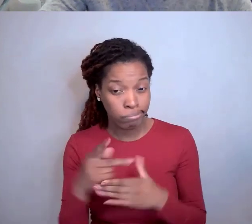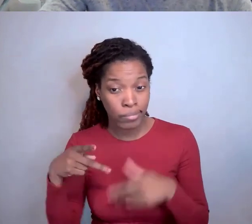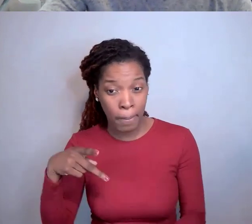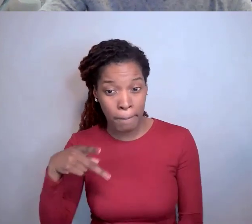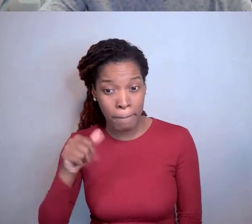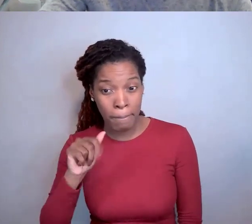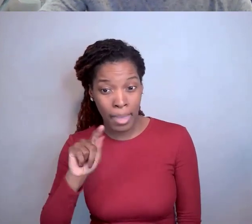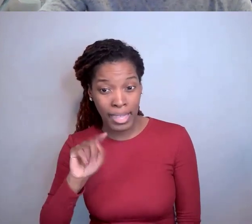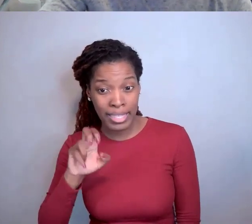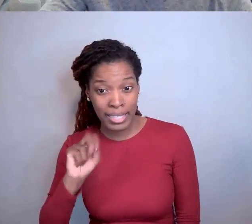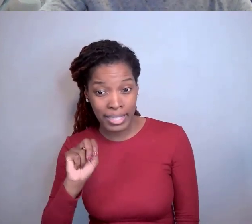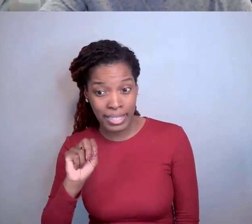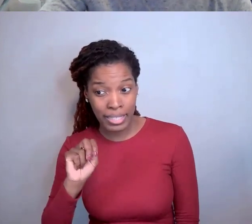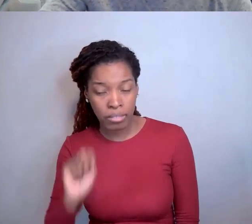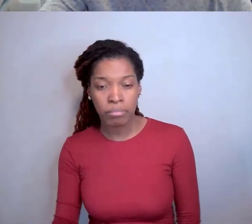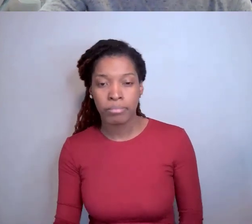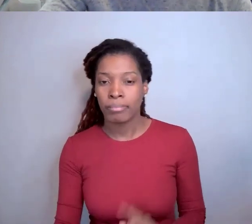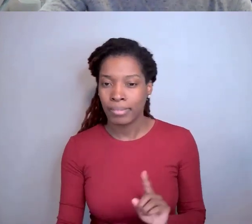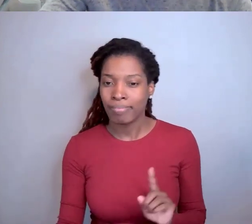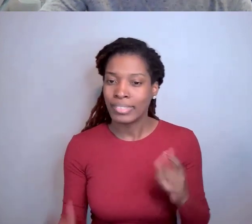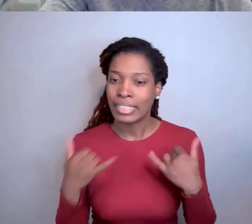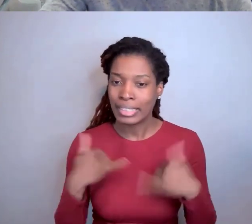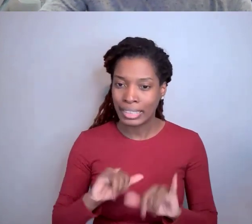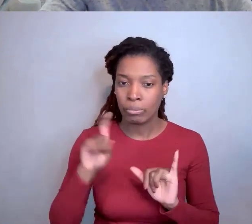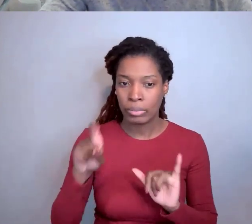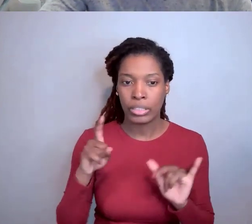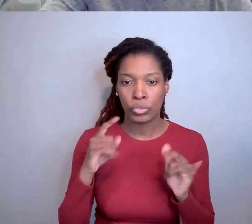You still need to disclose the invention to the government.